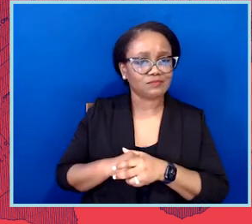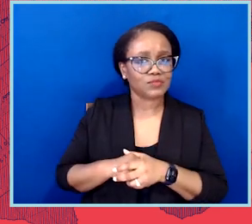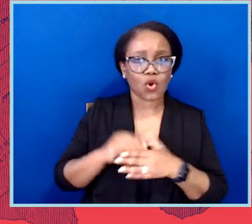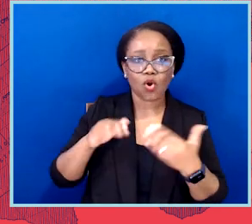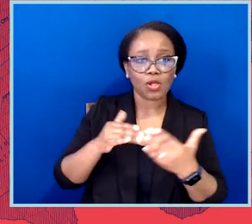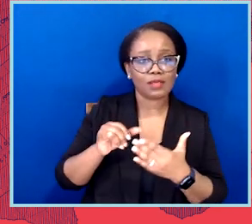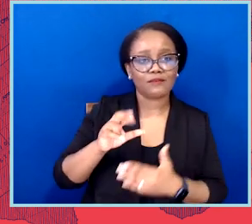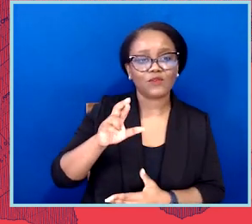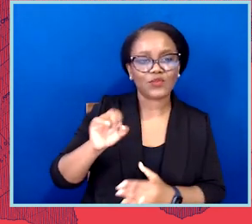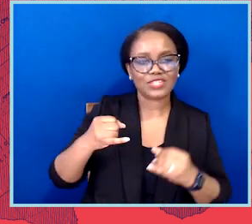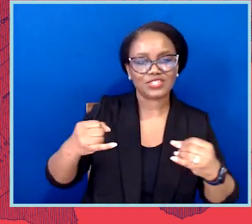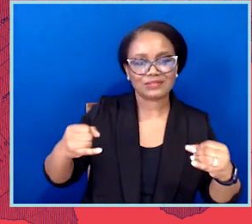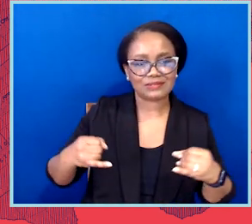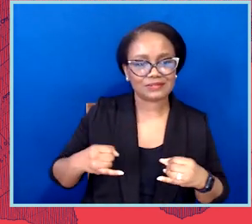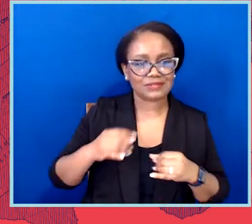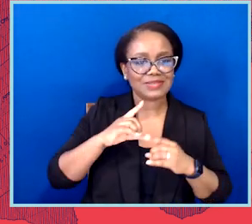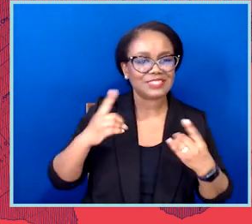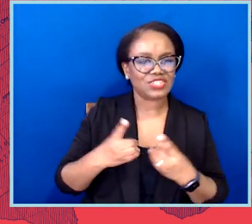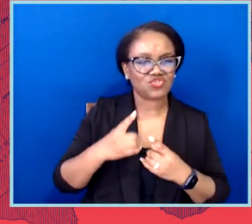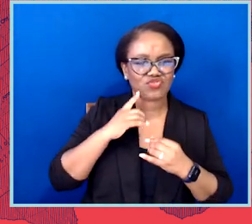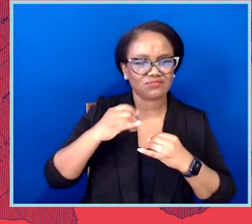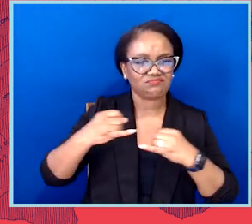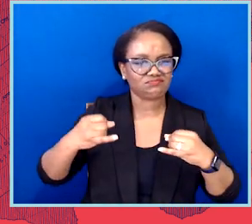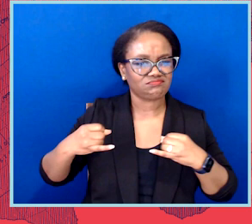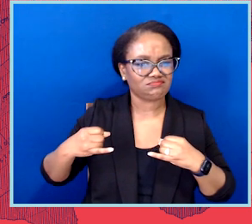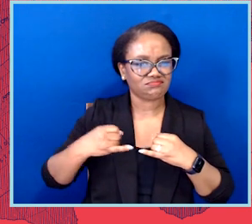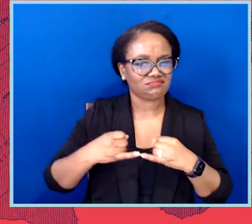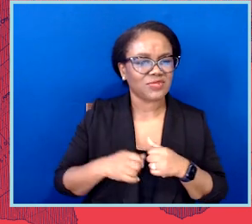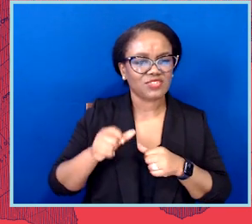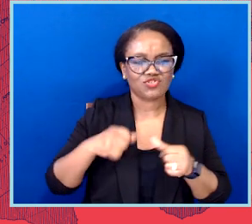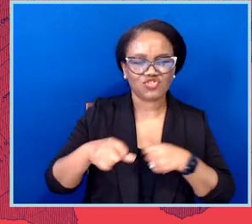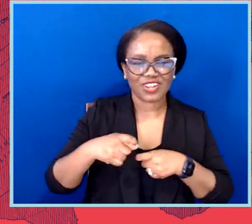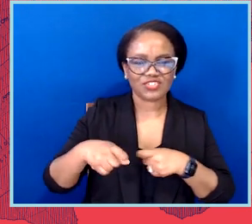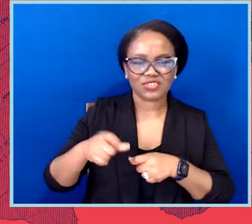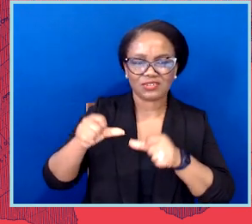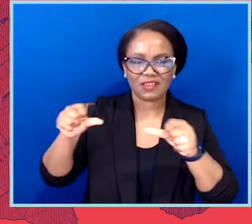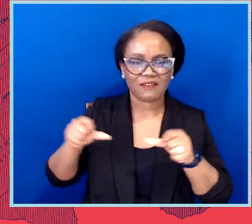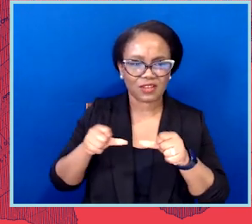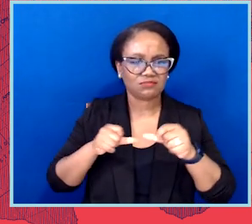You know, Texas is in— you know that Texas is closing out or has closed out their third